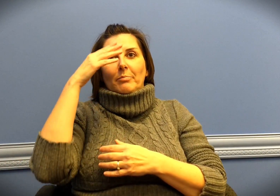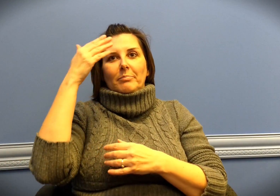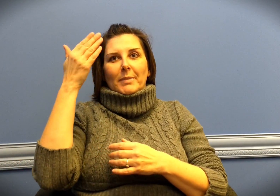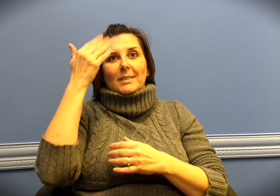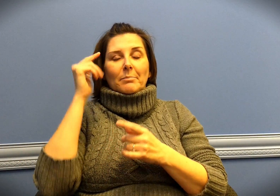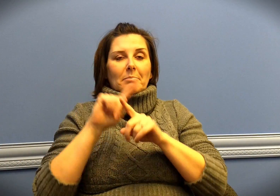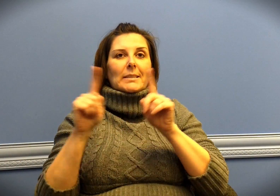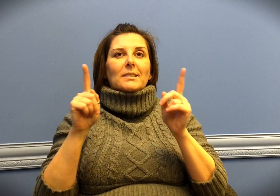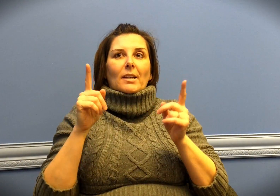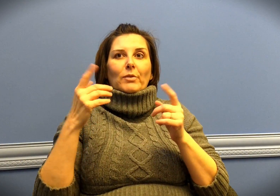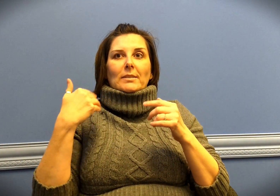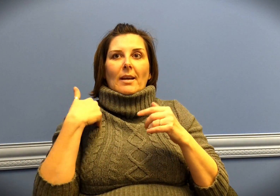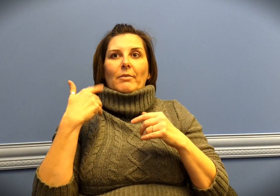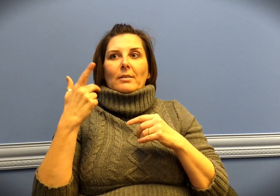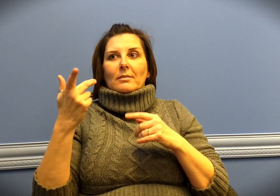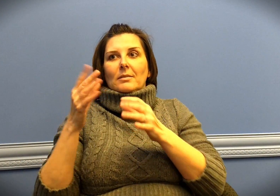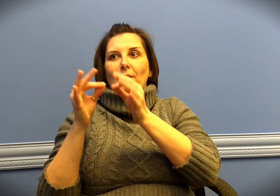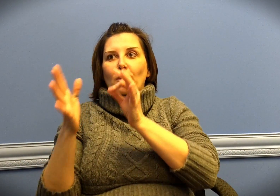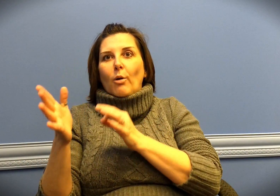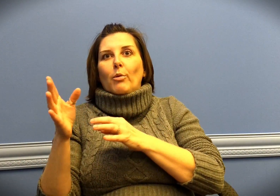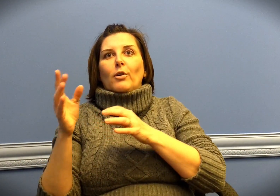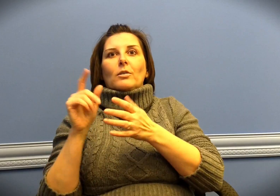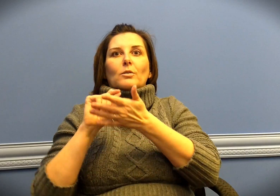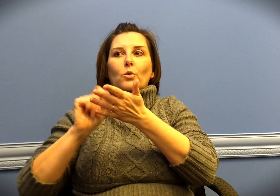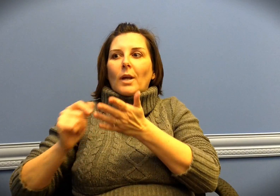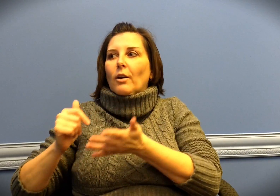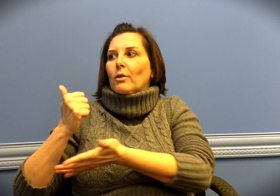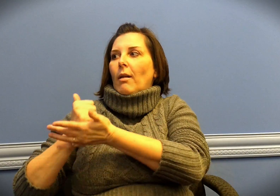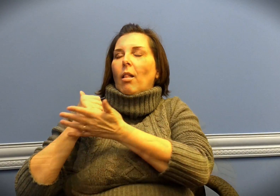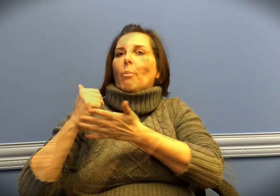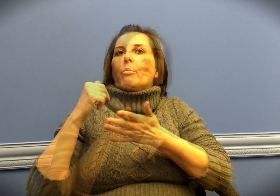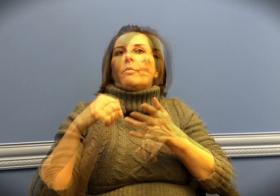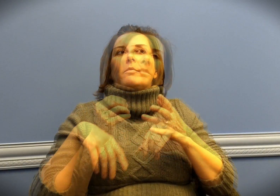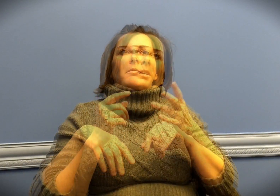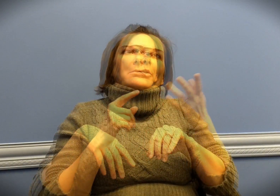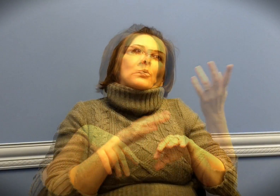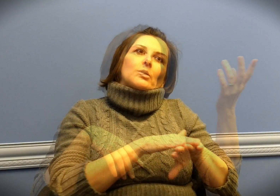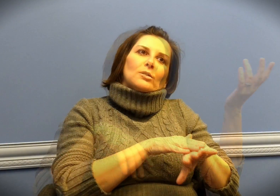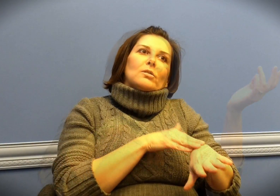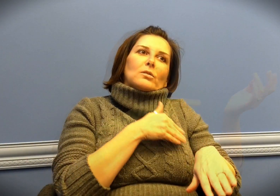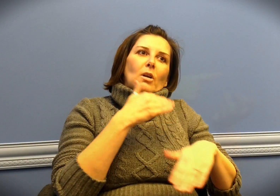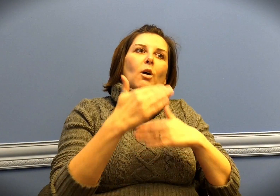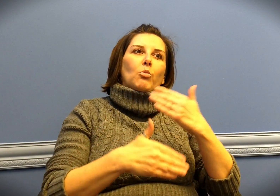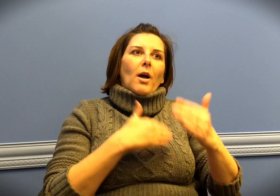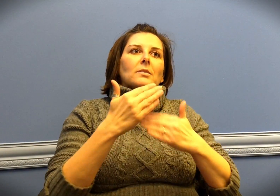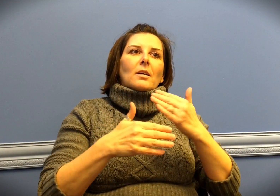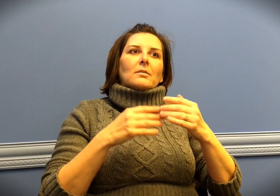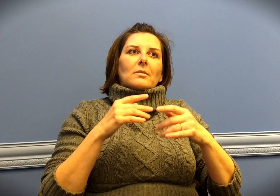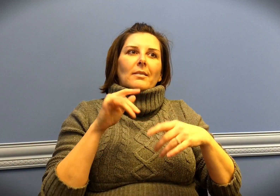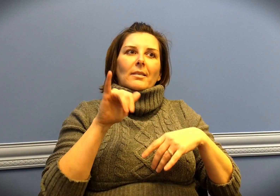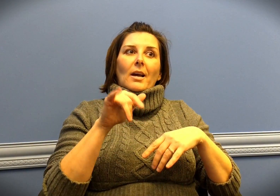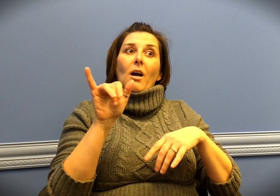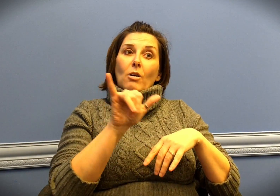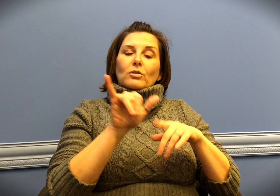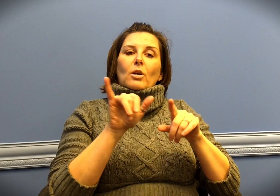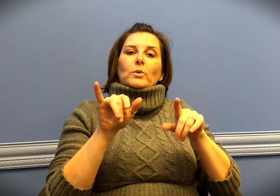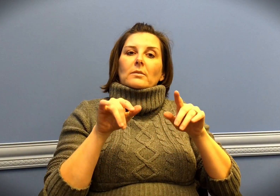the difference it made having an interpreter and a note-taker as well. It was a slow process